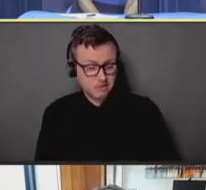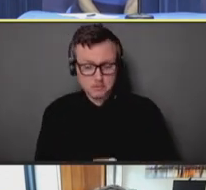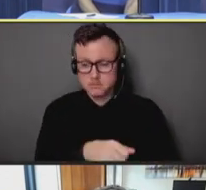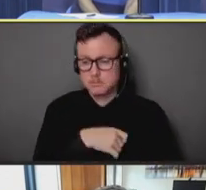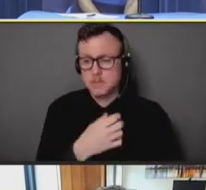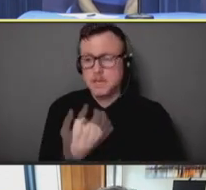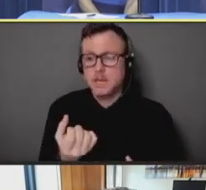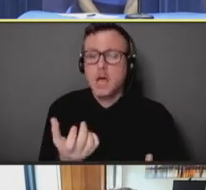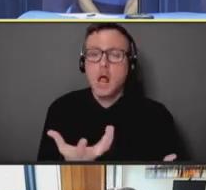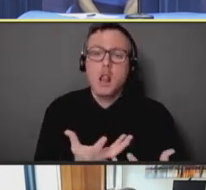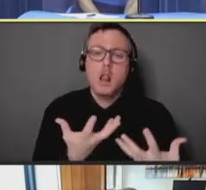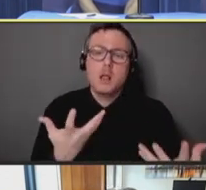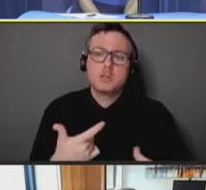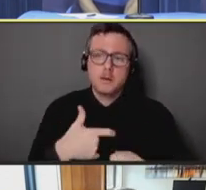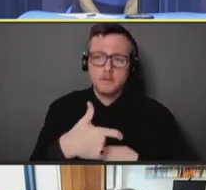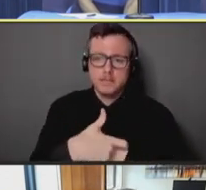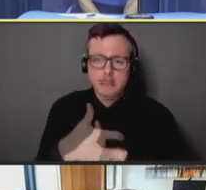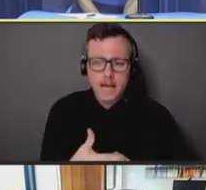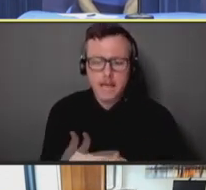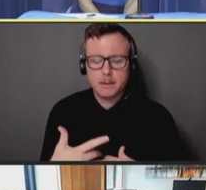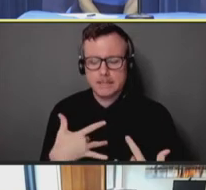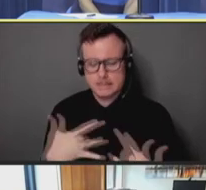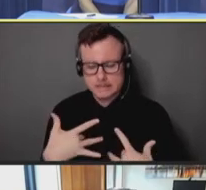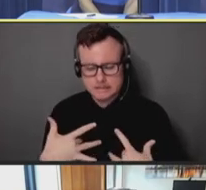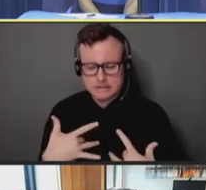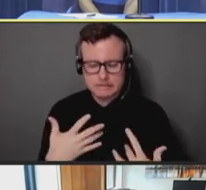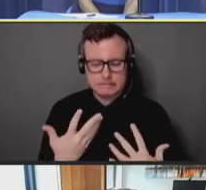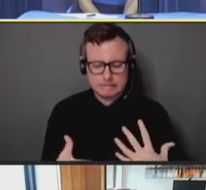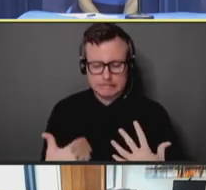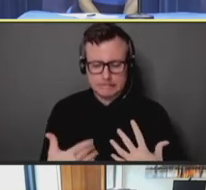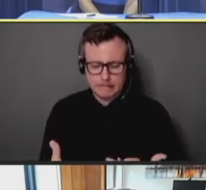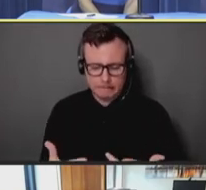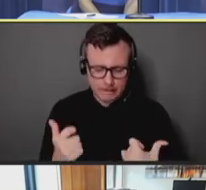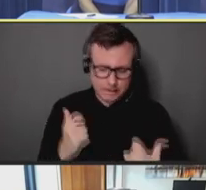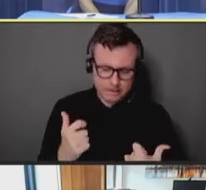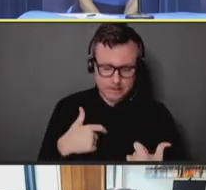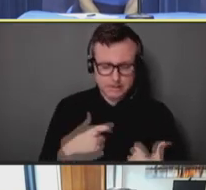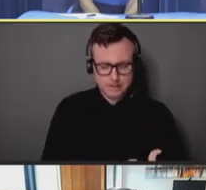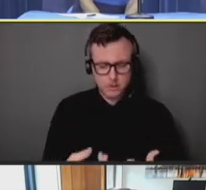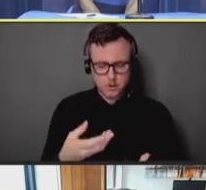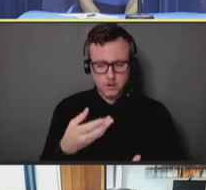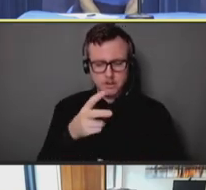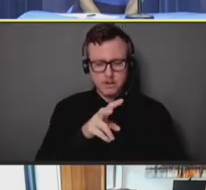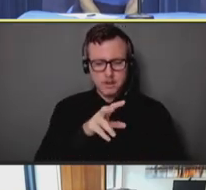time sensitivities to get something up and running, and get vaccine out into the states.